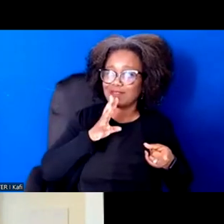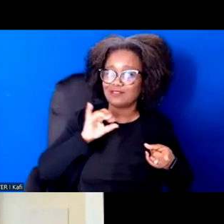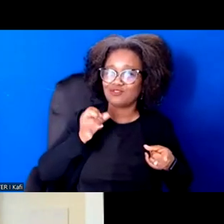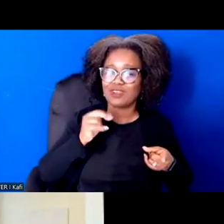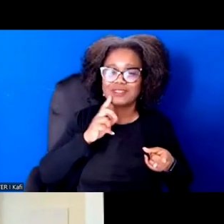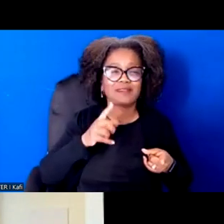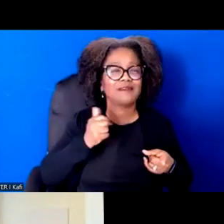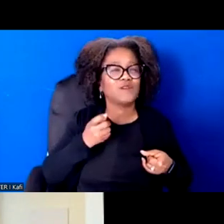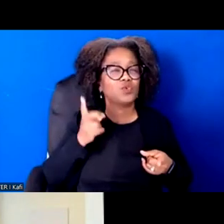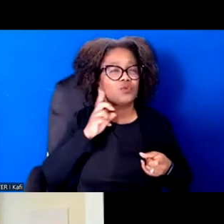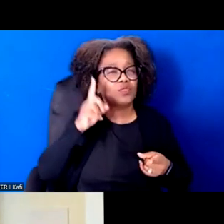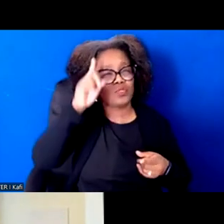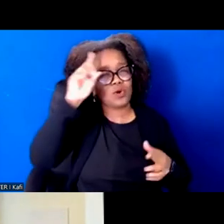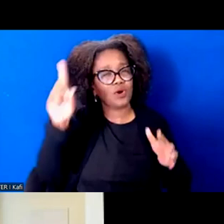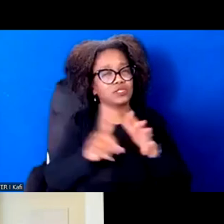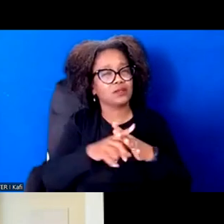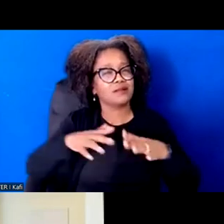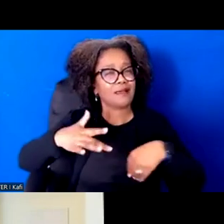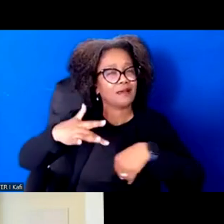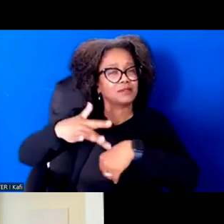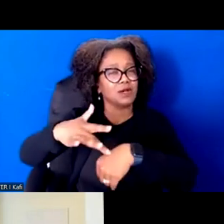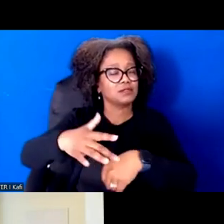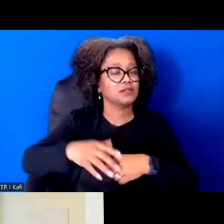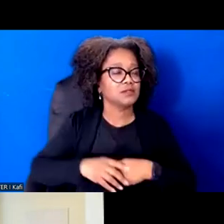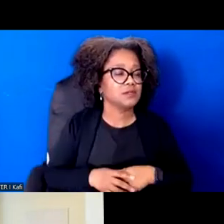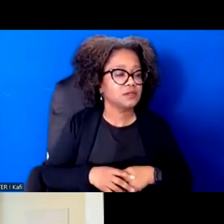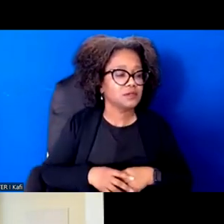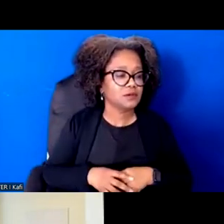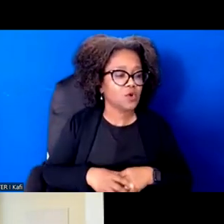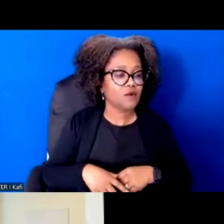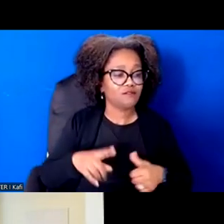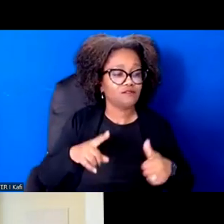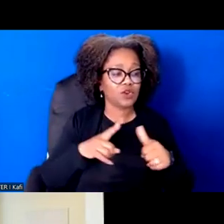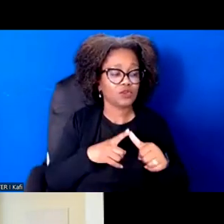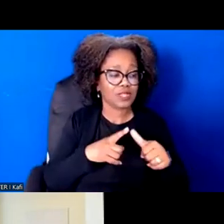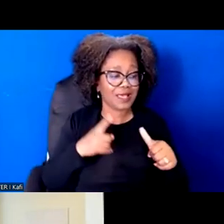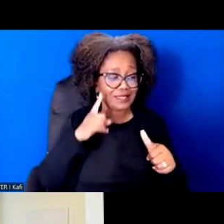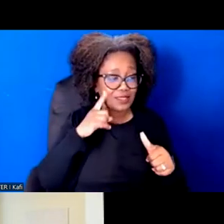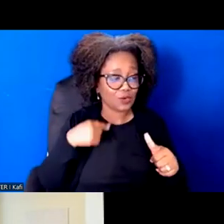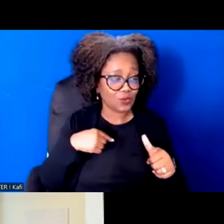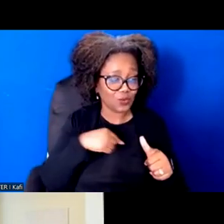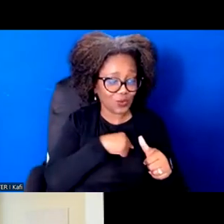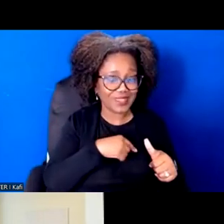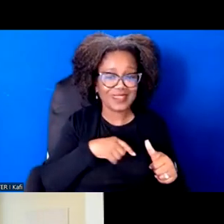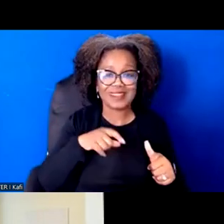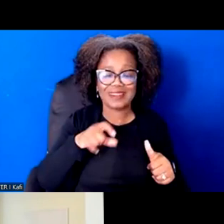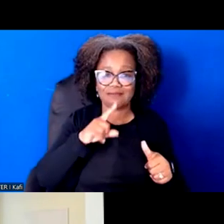One is, I think we need a really powerful story about the future.